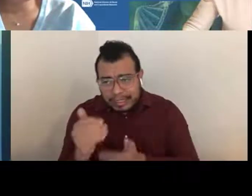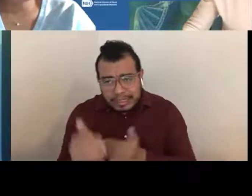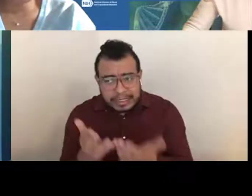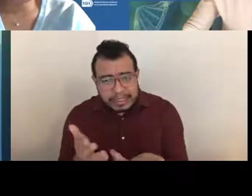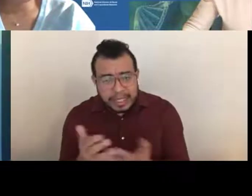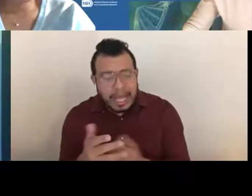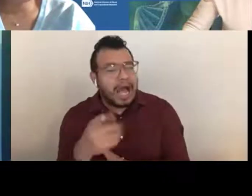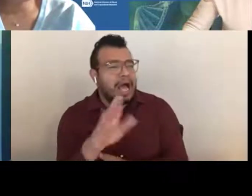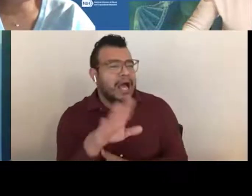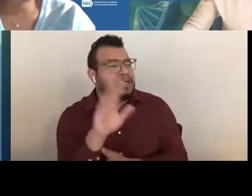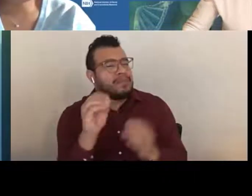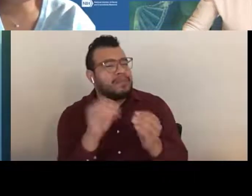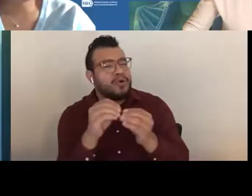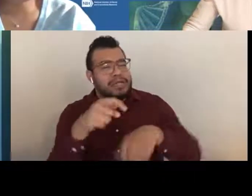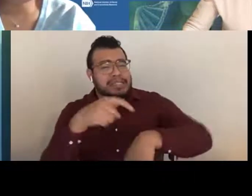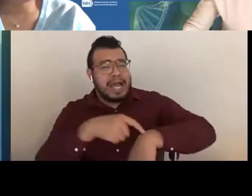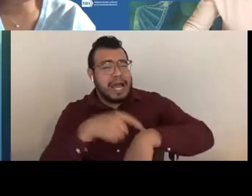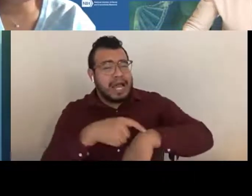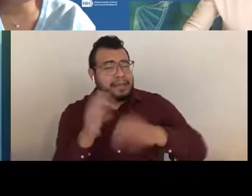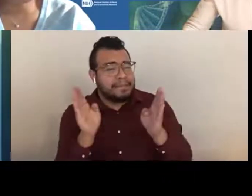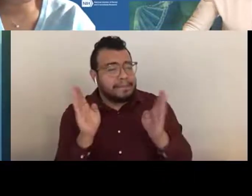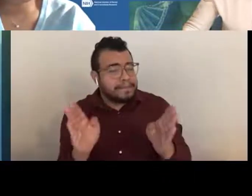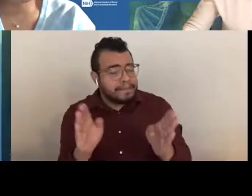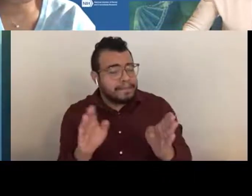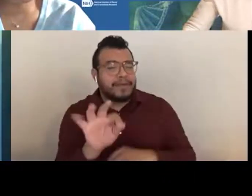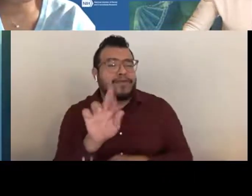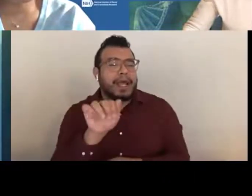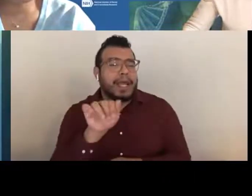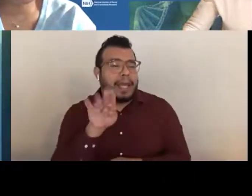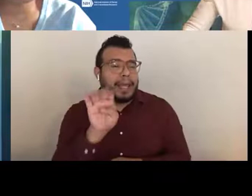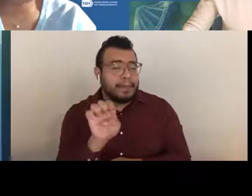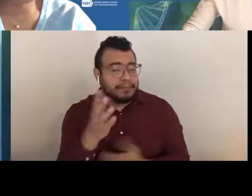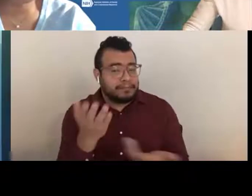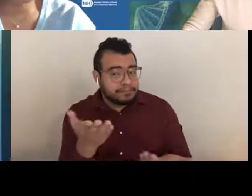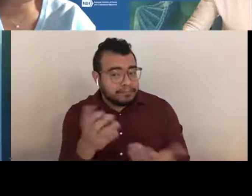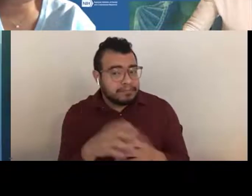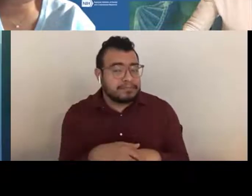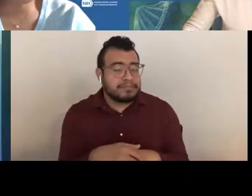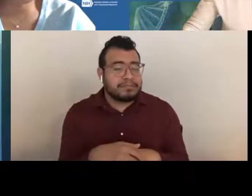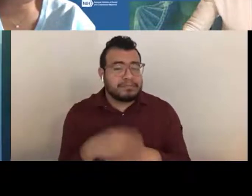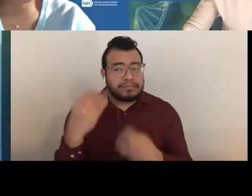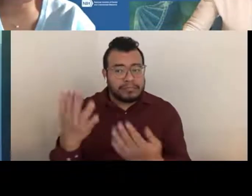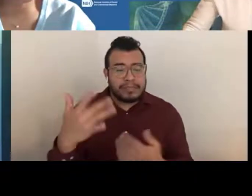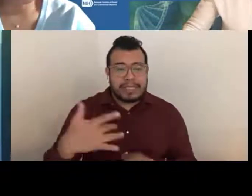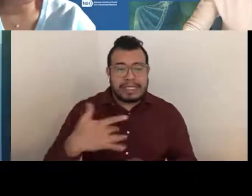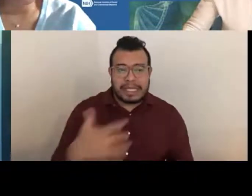of the time frame, so maybe you could tell them when they would typically submit a carryover